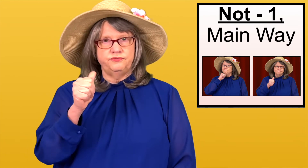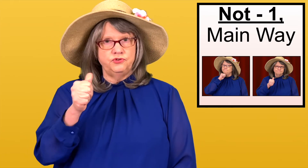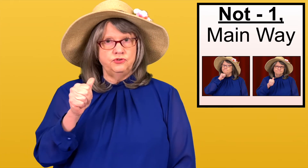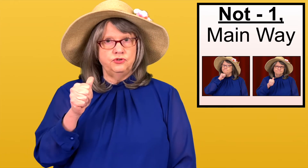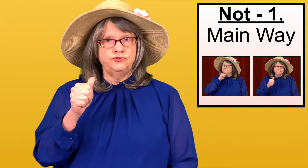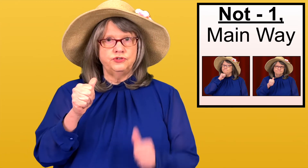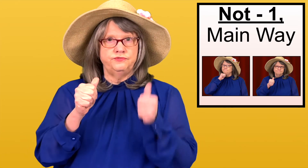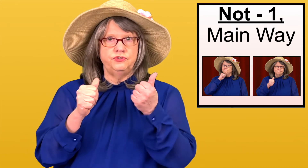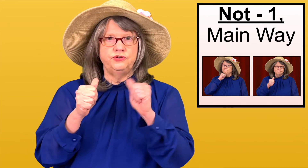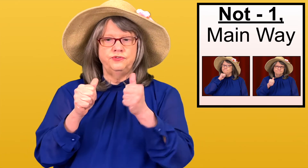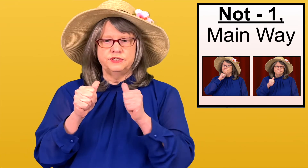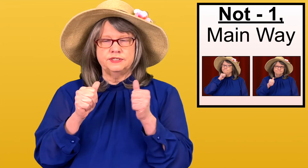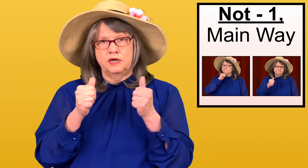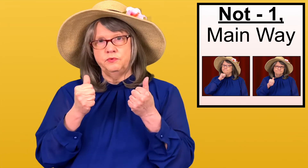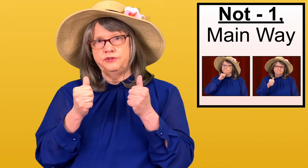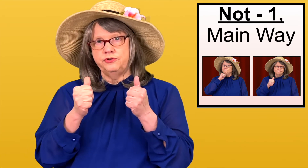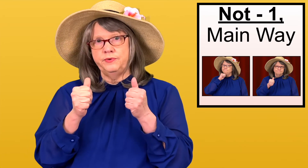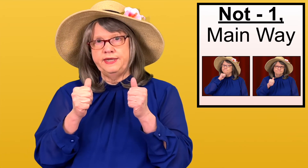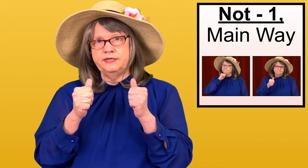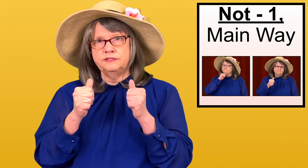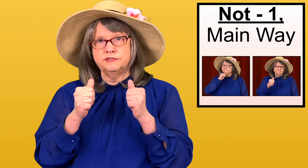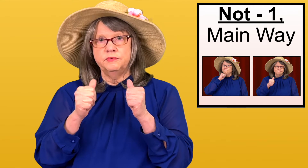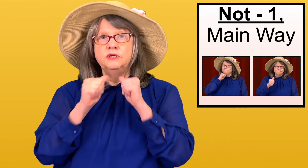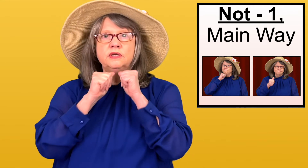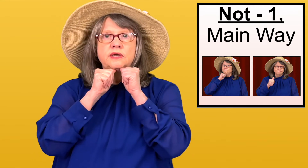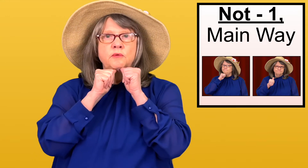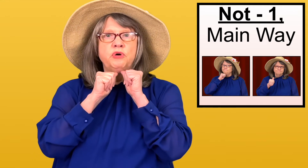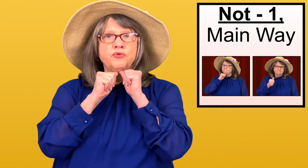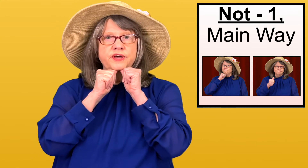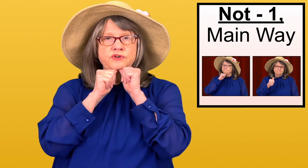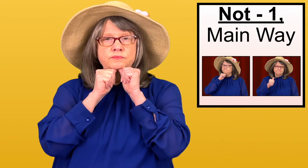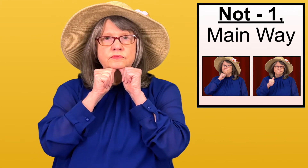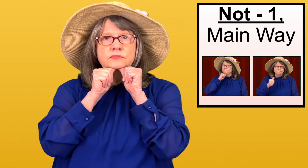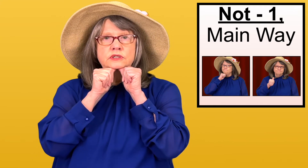you use, if you do this sign with two hands, both of them